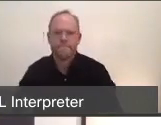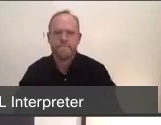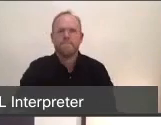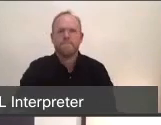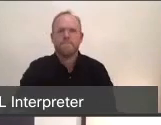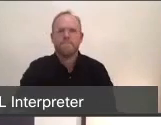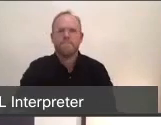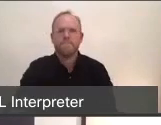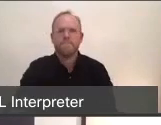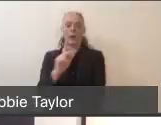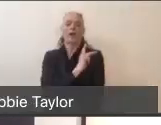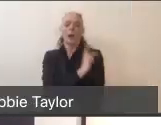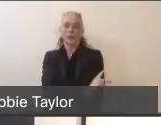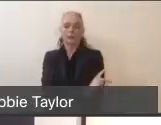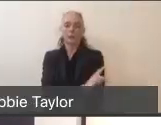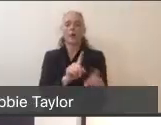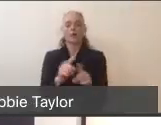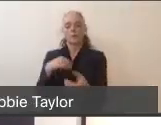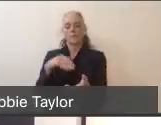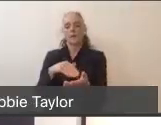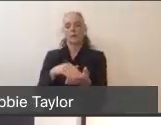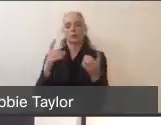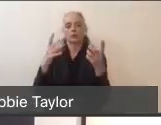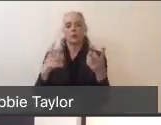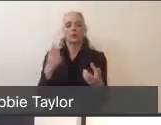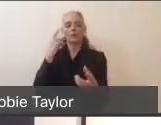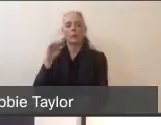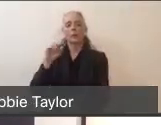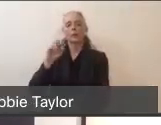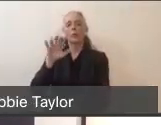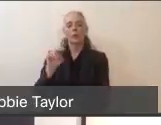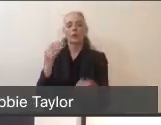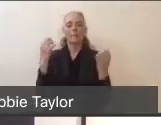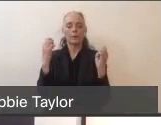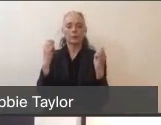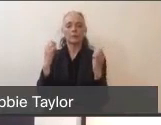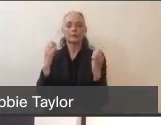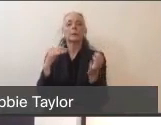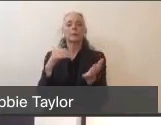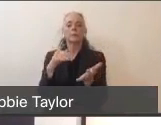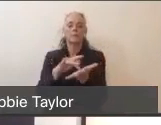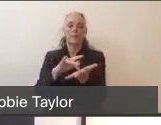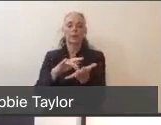I'm also the medical director for Marin Emergency Medical Services for the county.